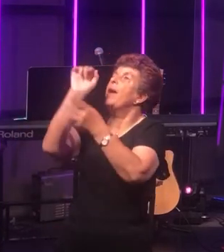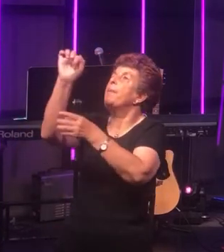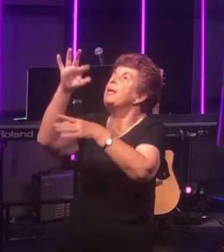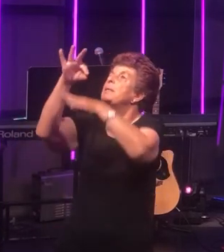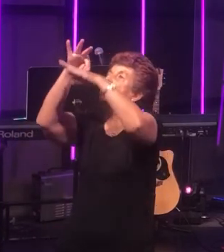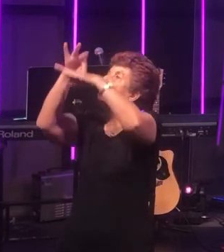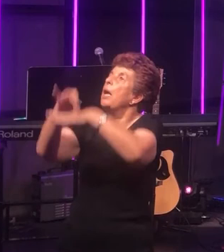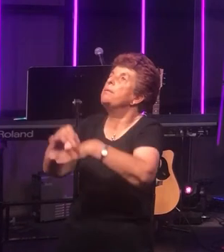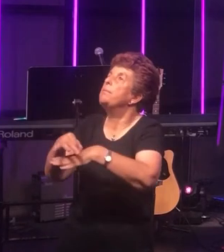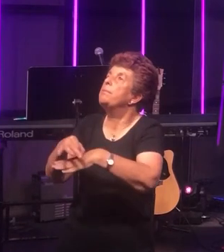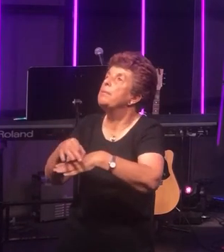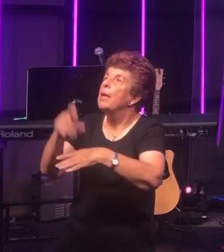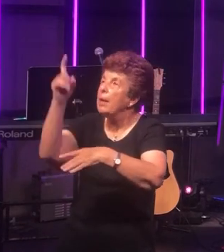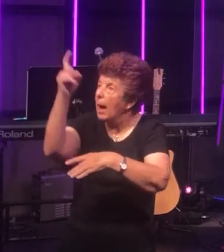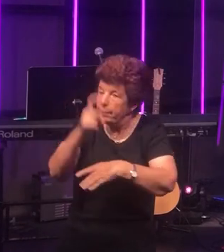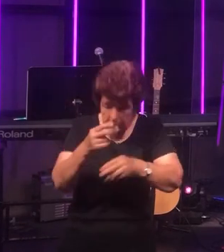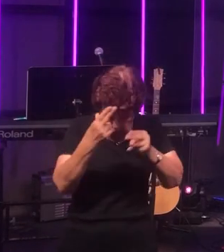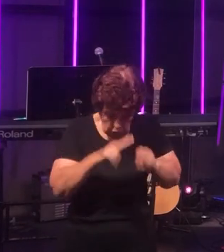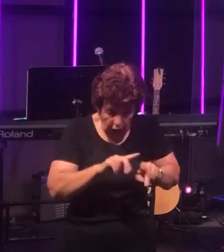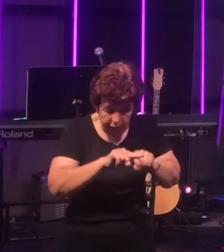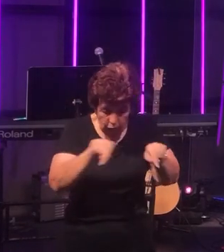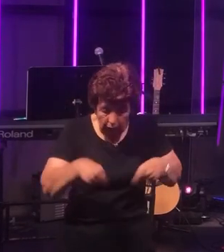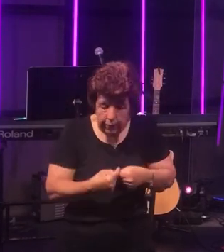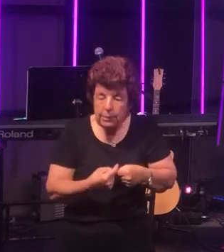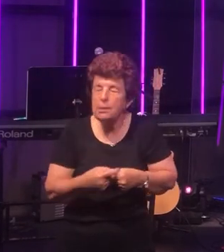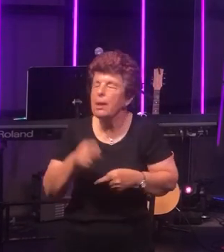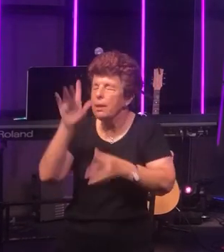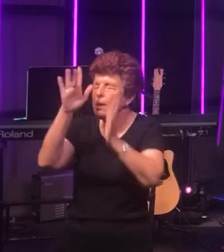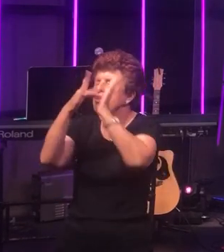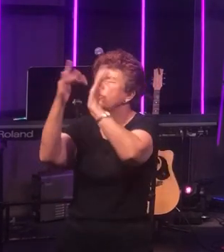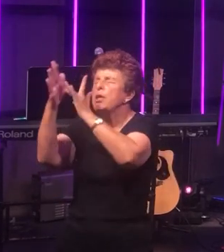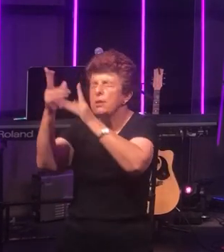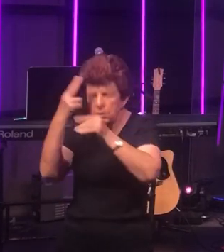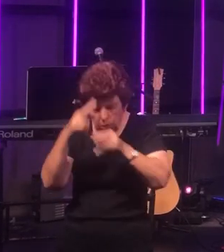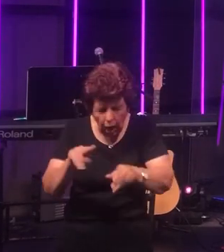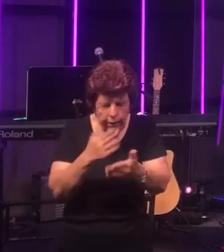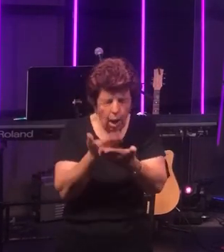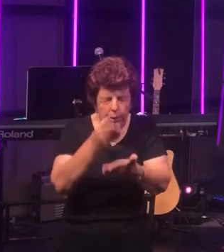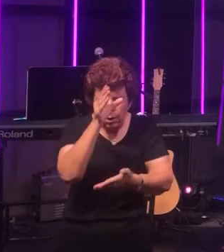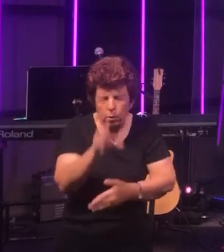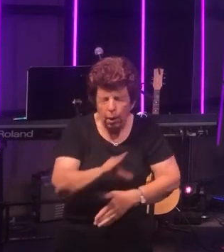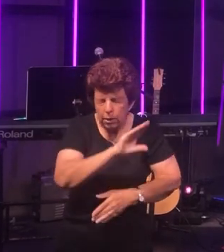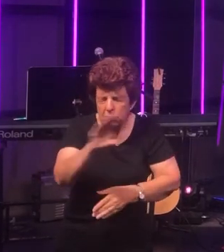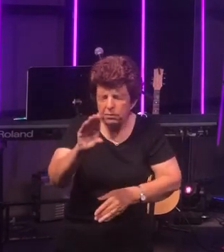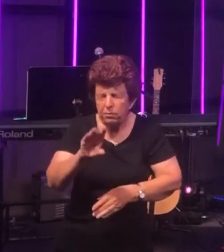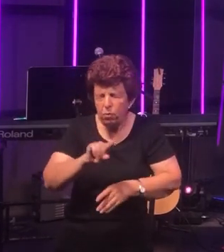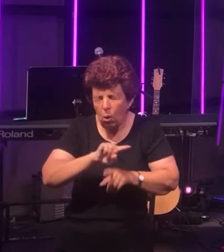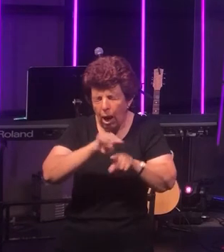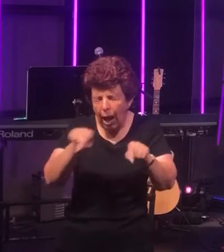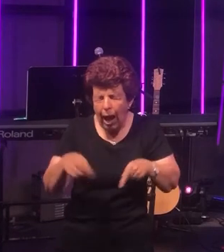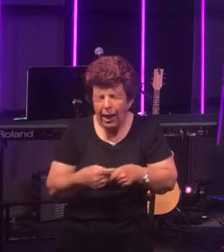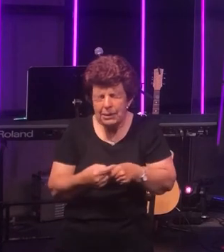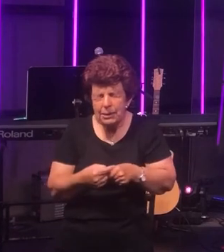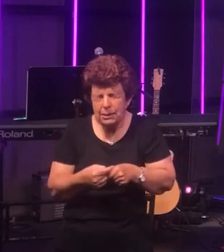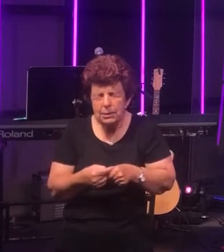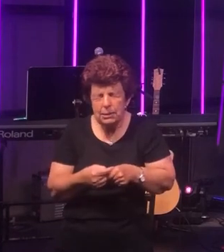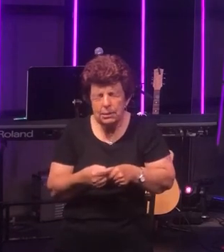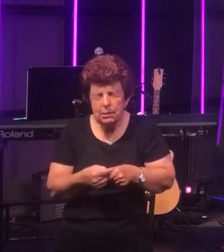to die for us. That Jesus died on the cross for us to take away the